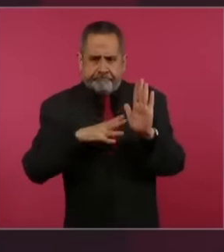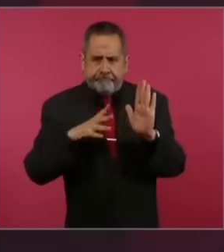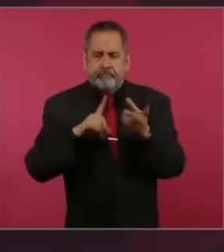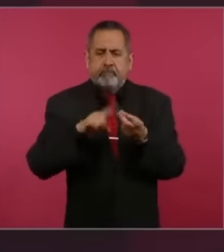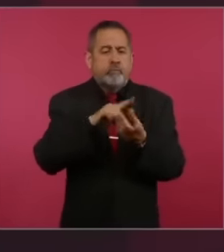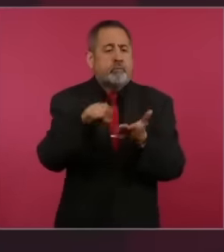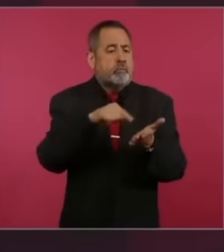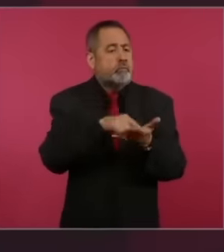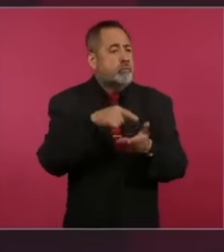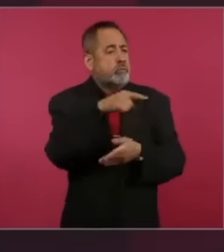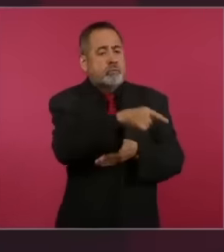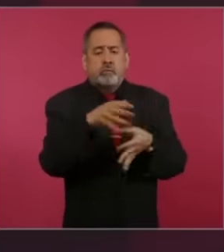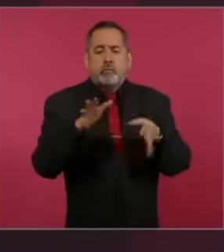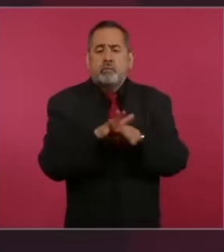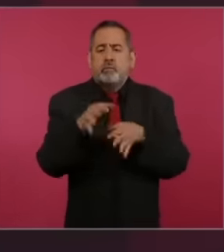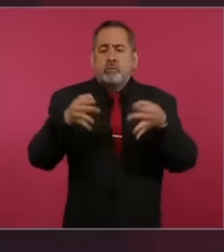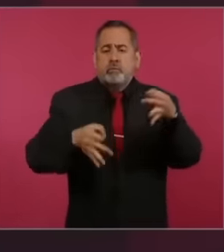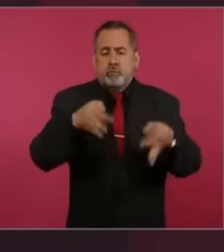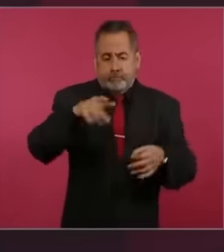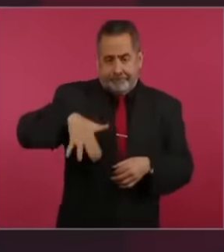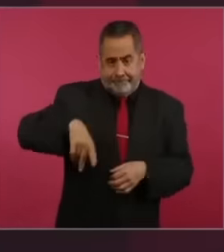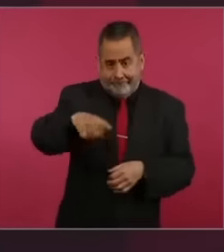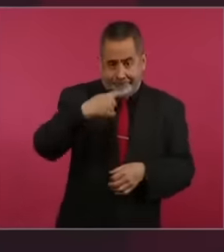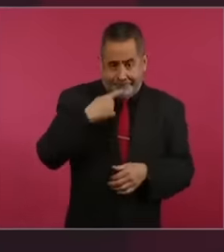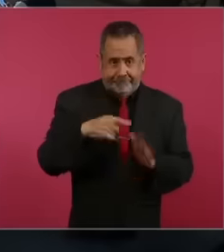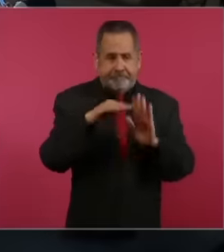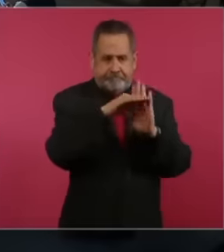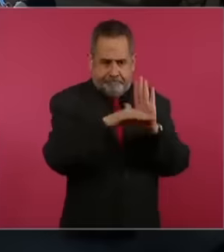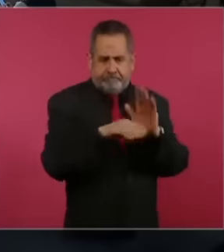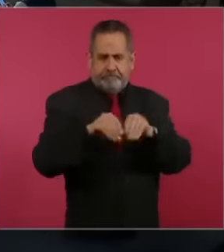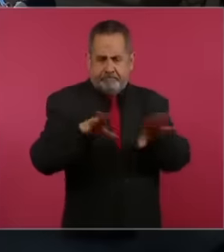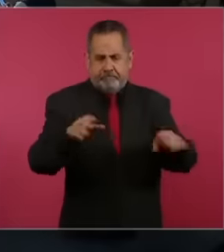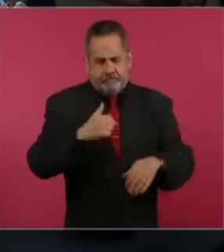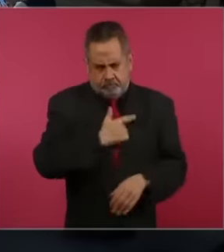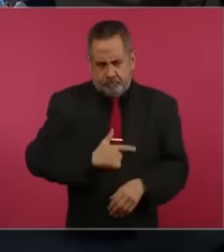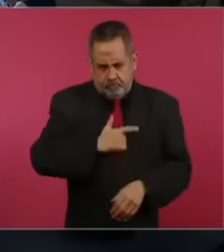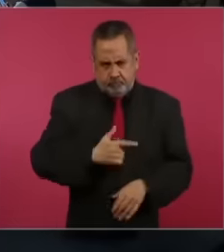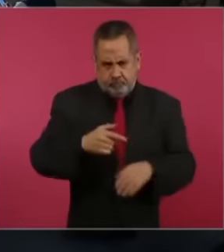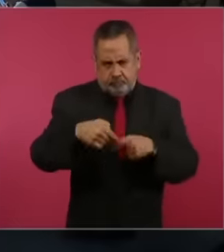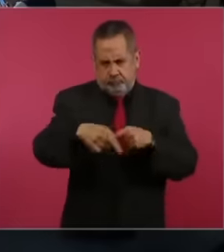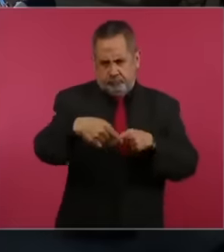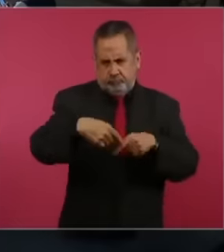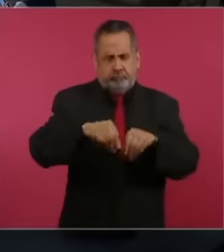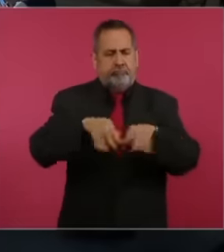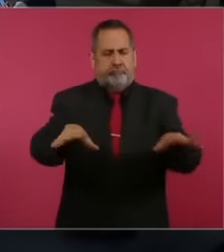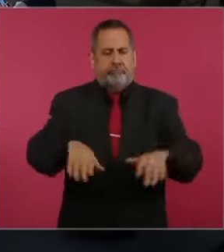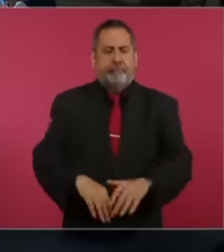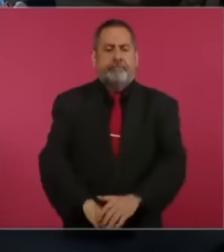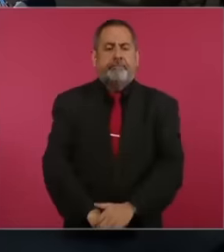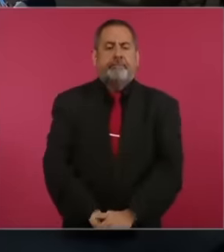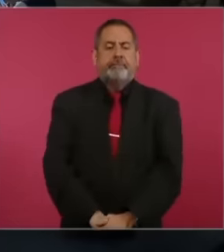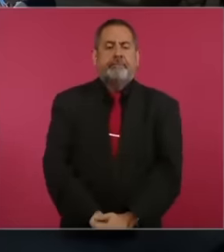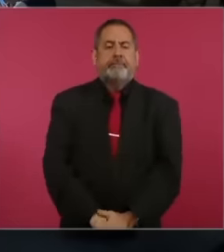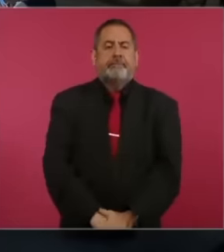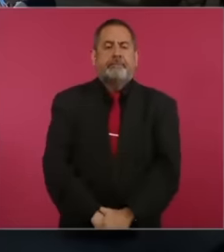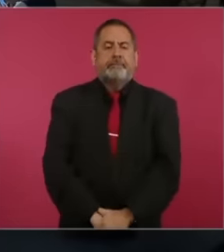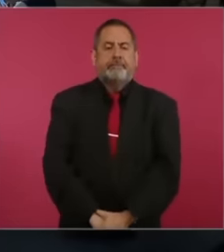the matters to which you have referred with great pleasure thank you